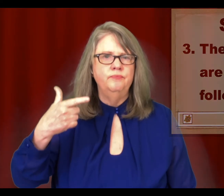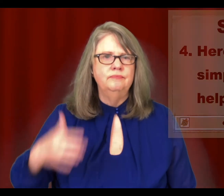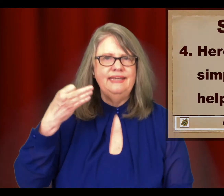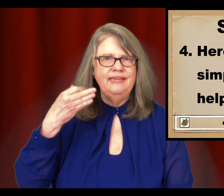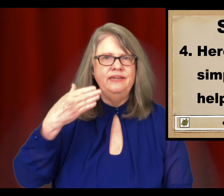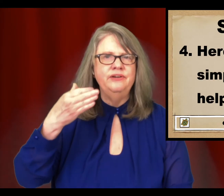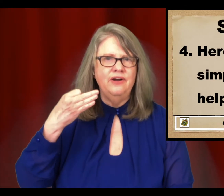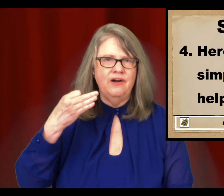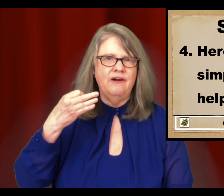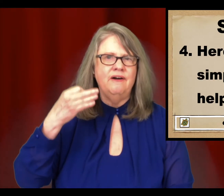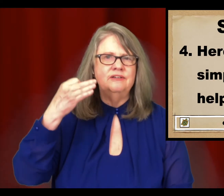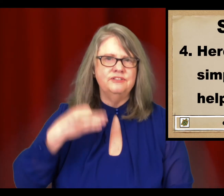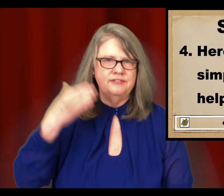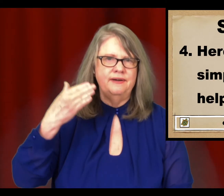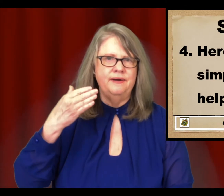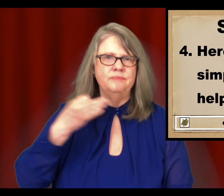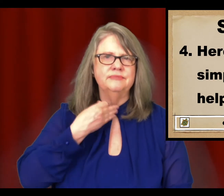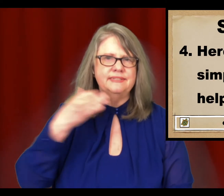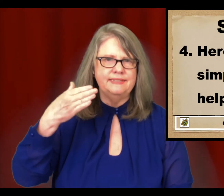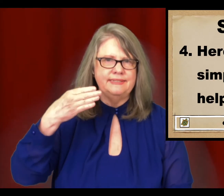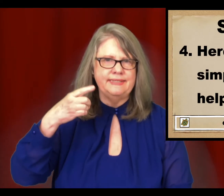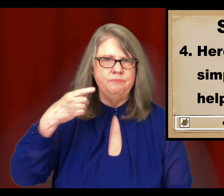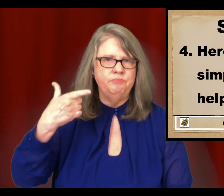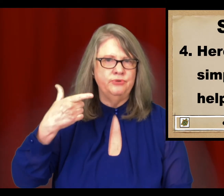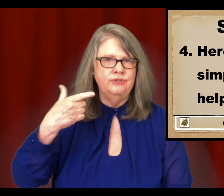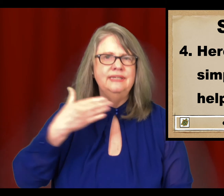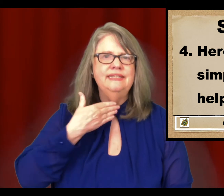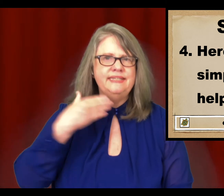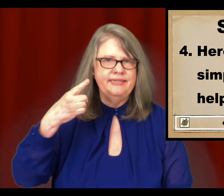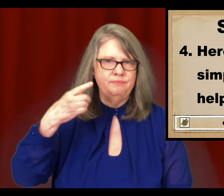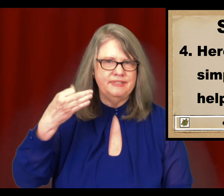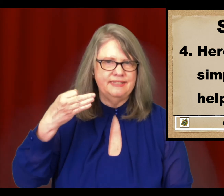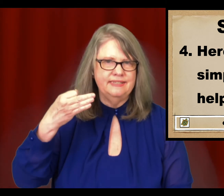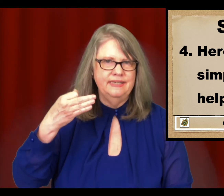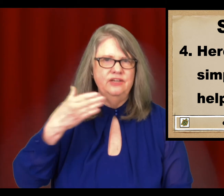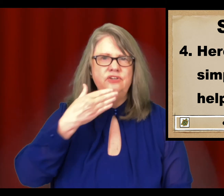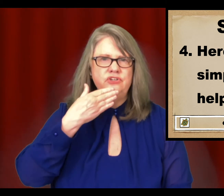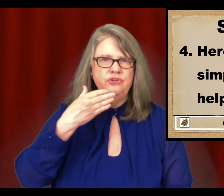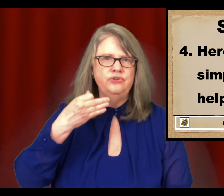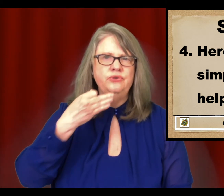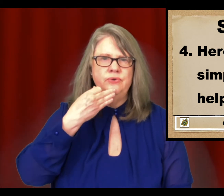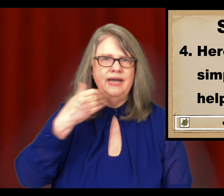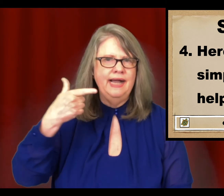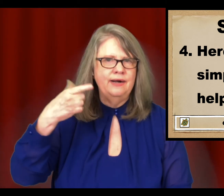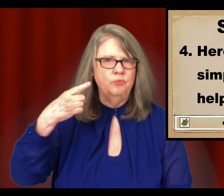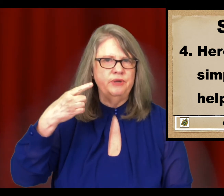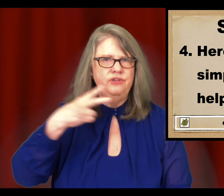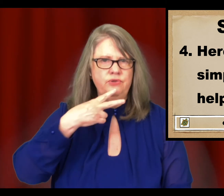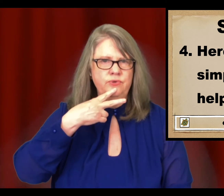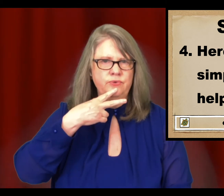Here are some simple tips to help you.